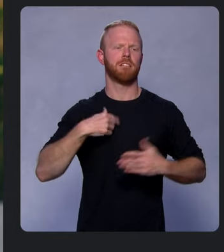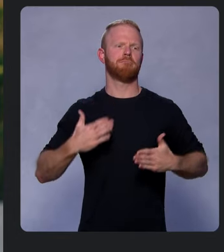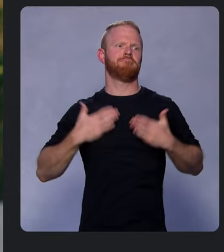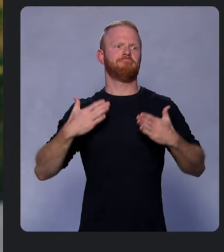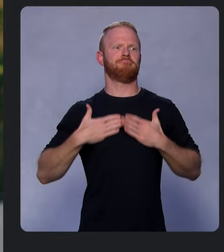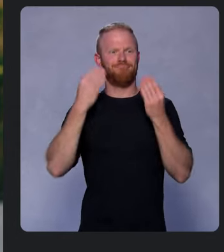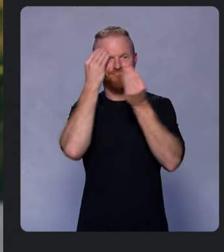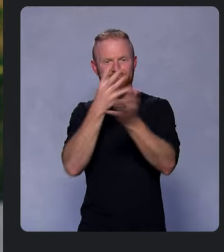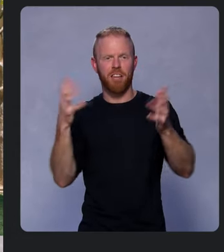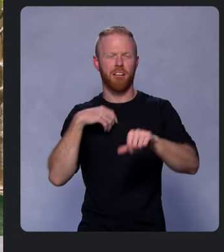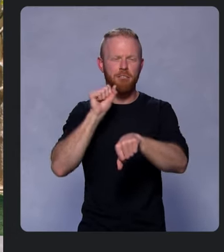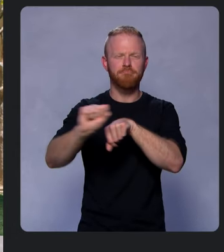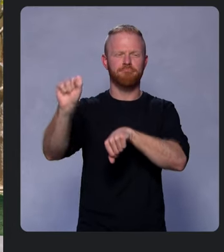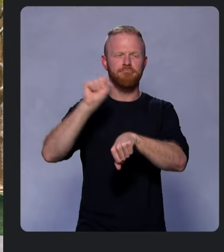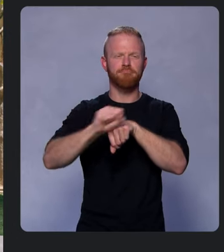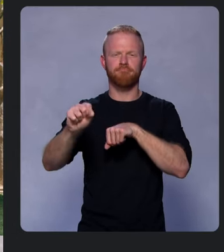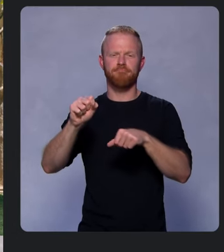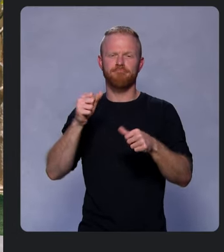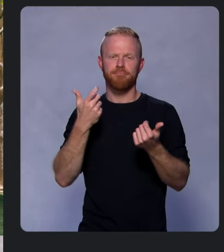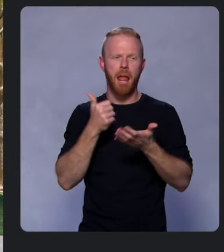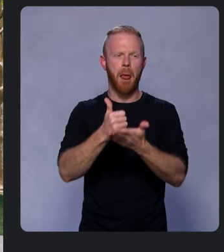on to help you accelerate your app development,